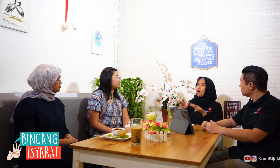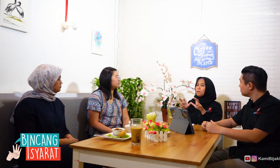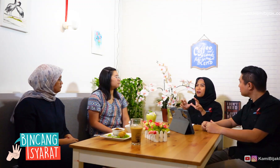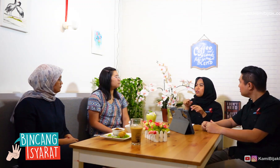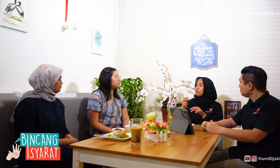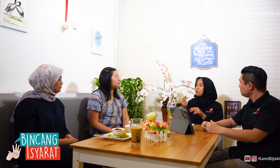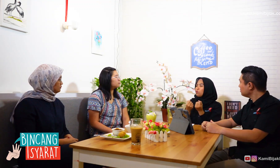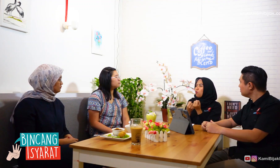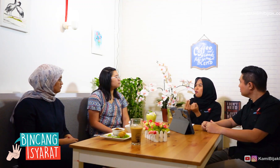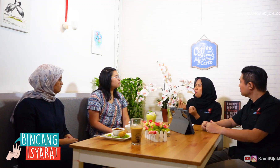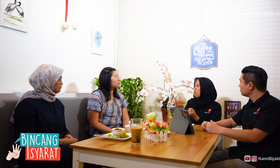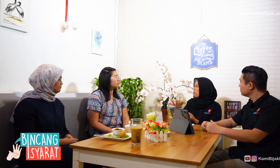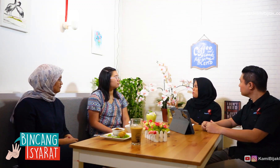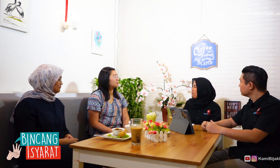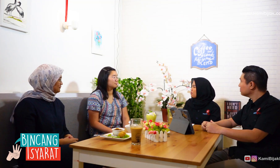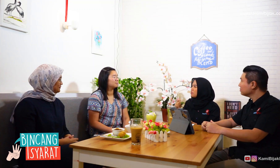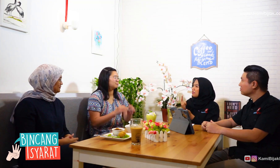Where does the LRBI Finance come from?